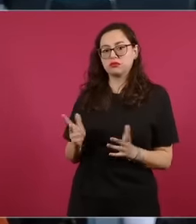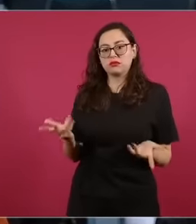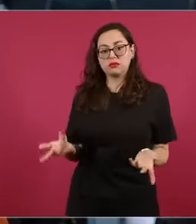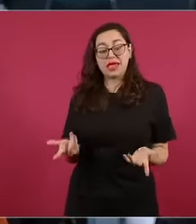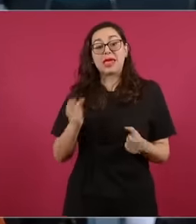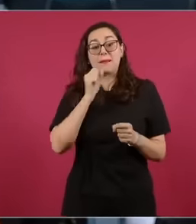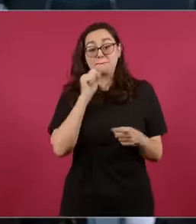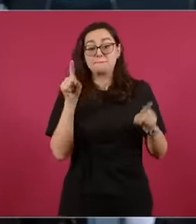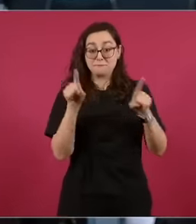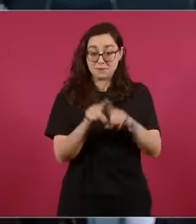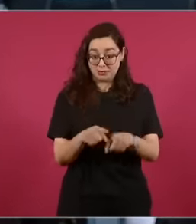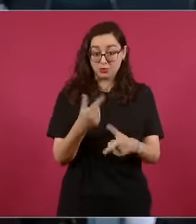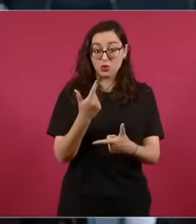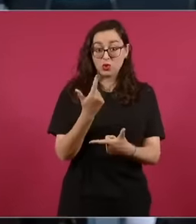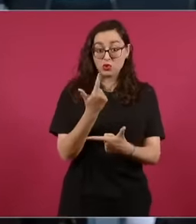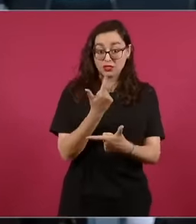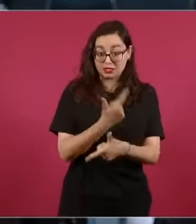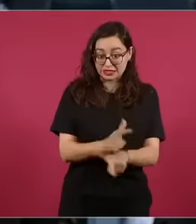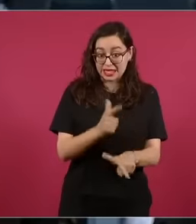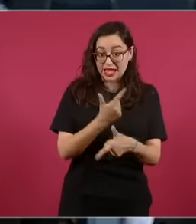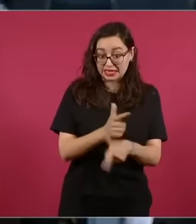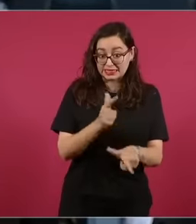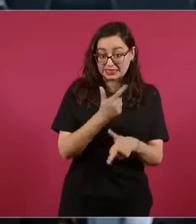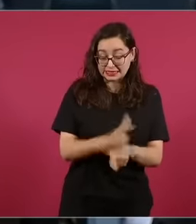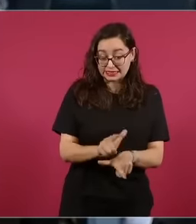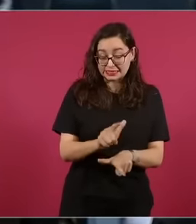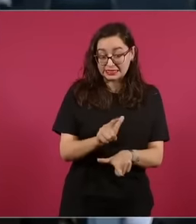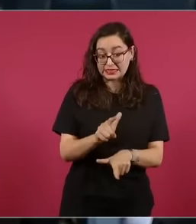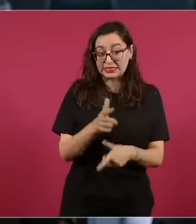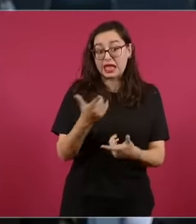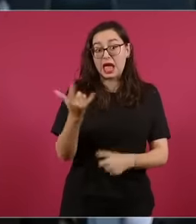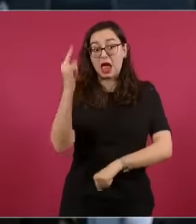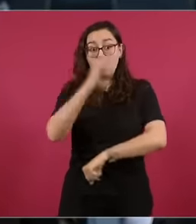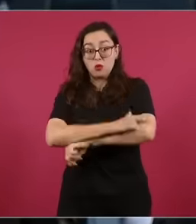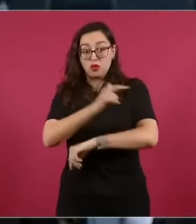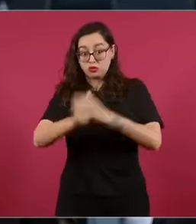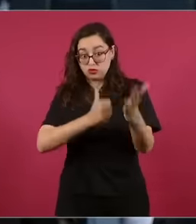who work in companies with concessions at the airport in the City of Mexico they work